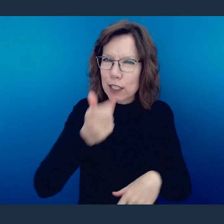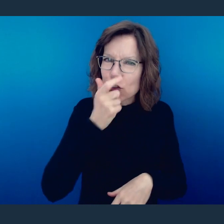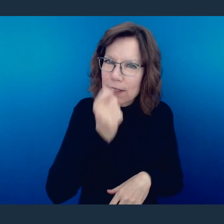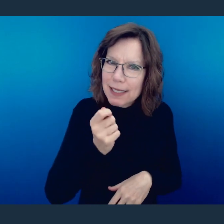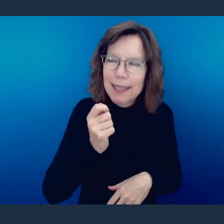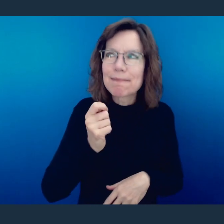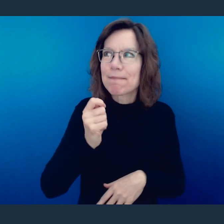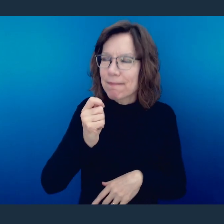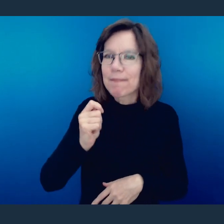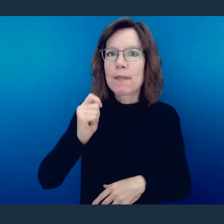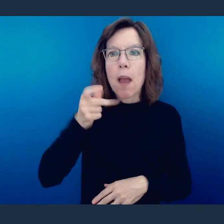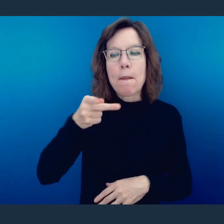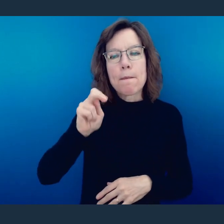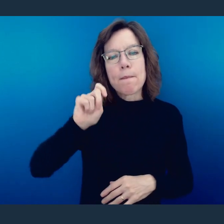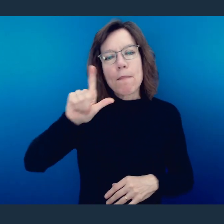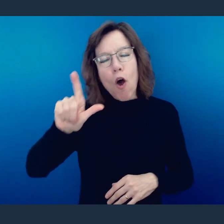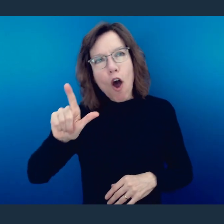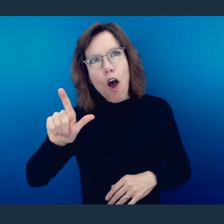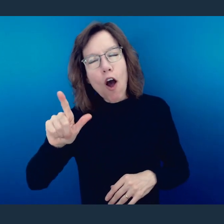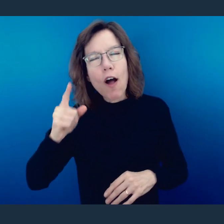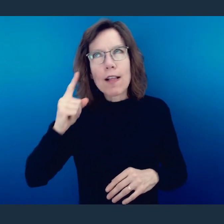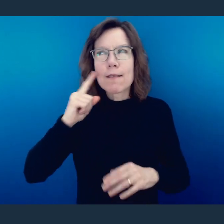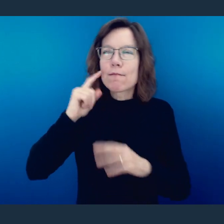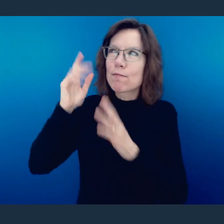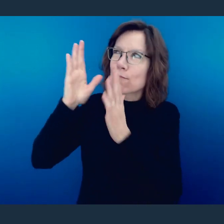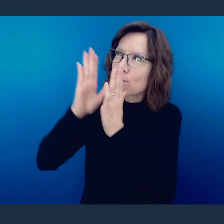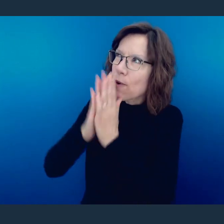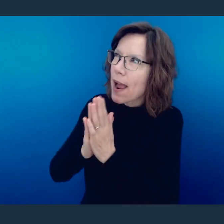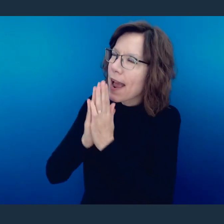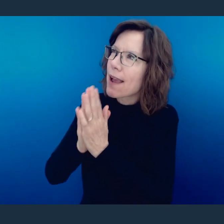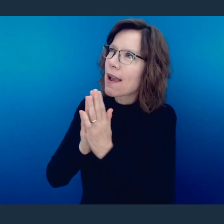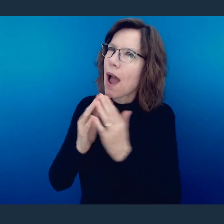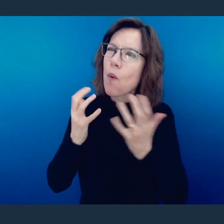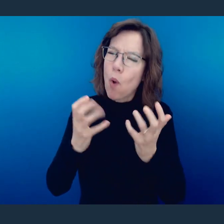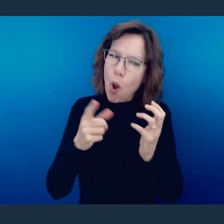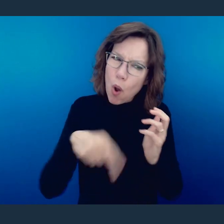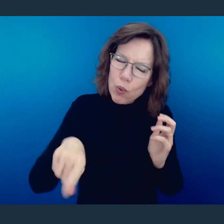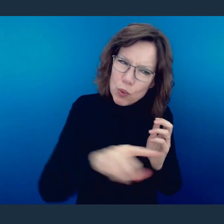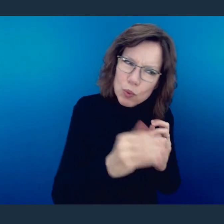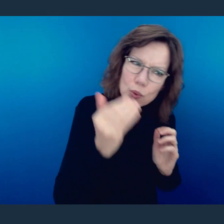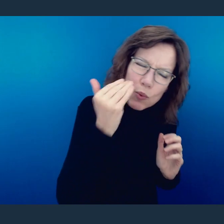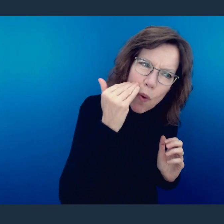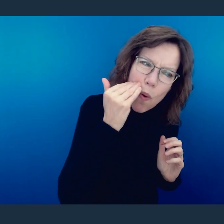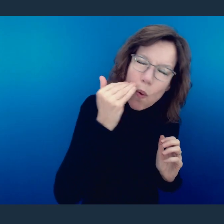here because Paul actually goes into a wishful kind of prayer that he wants them to know